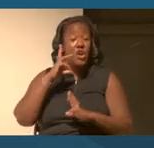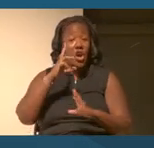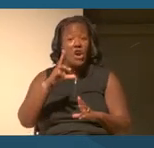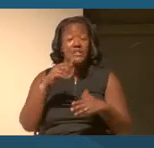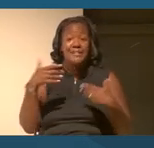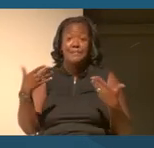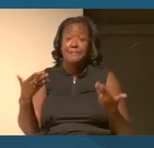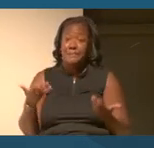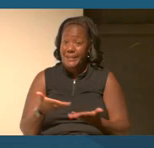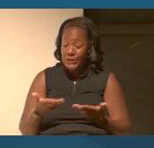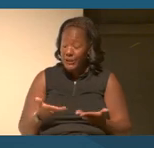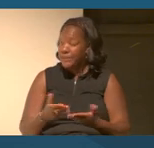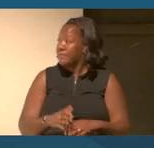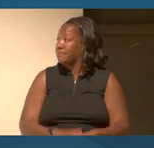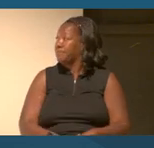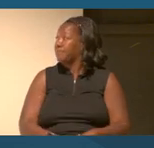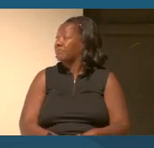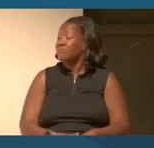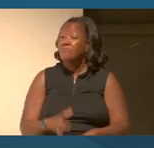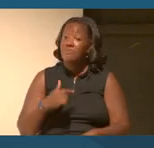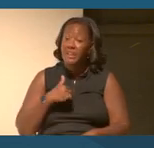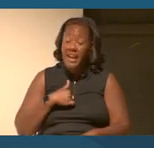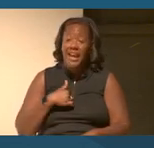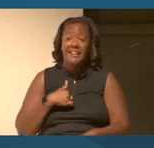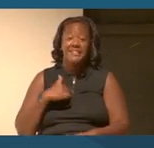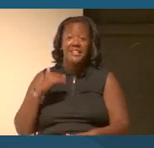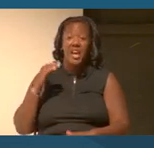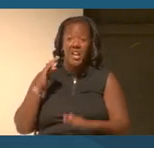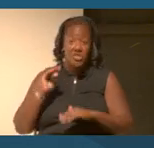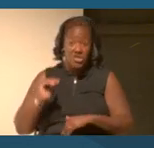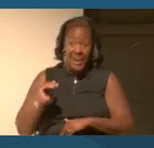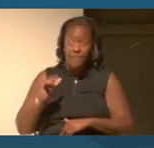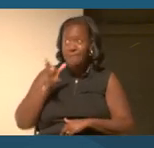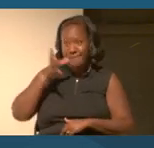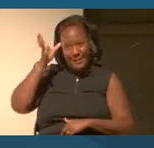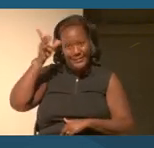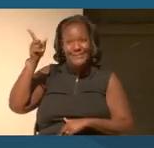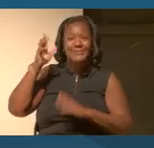of educators and having the joy of waking up every morning to think about what does